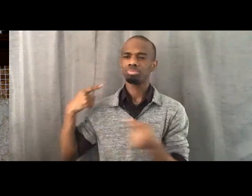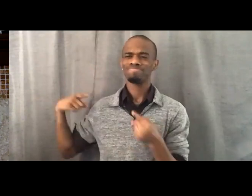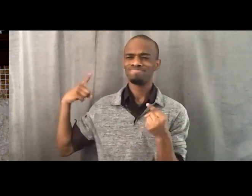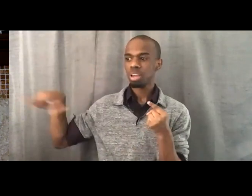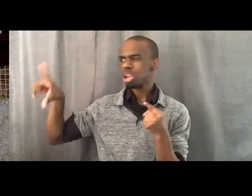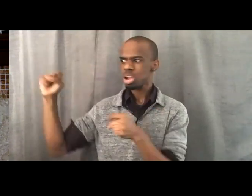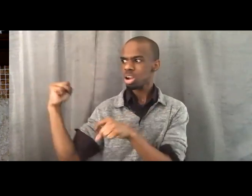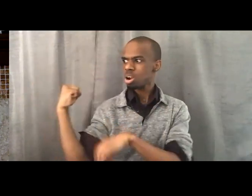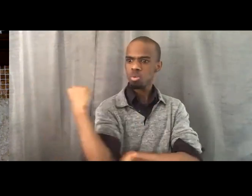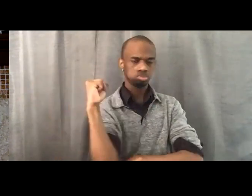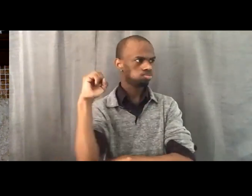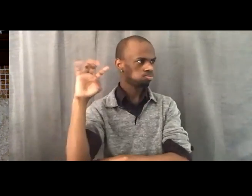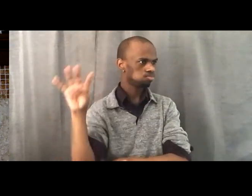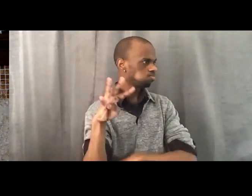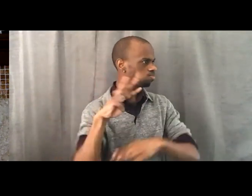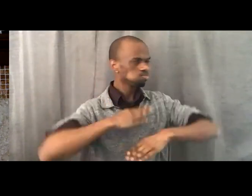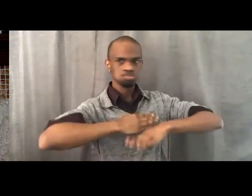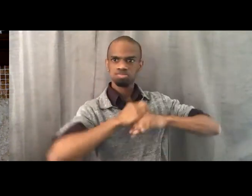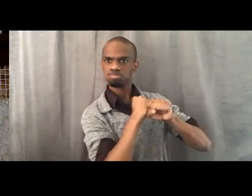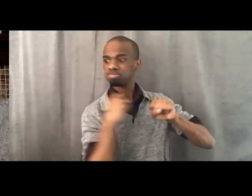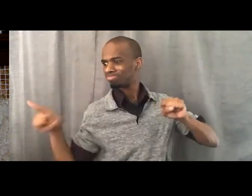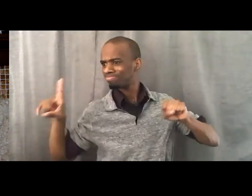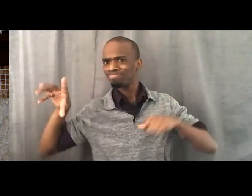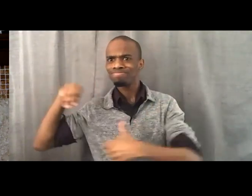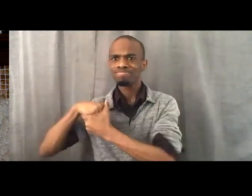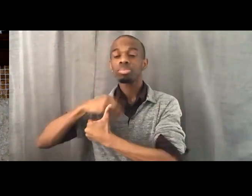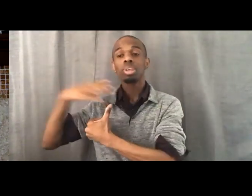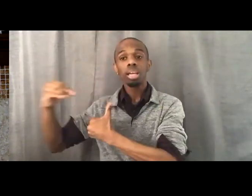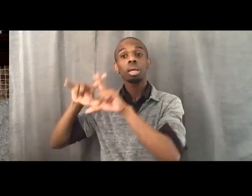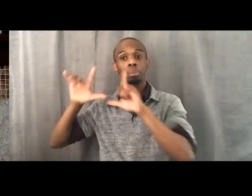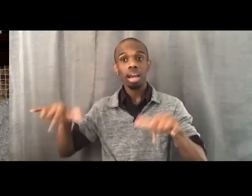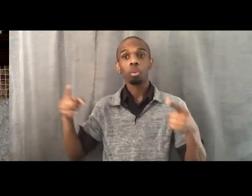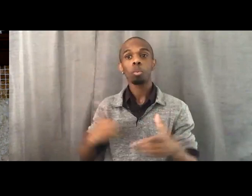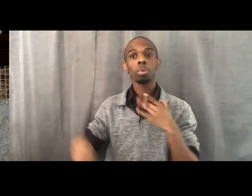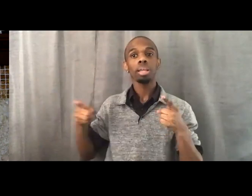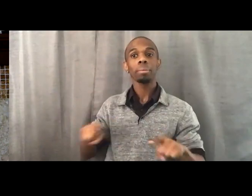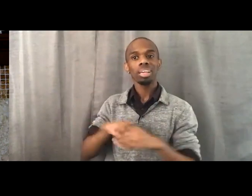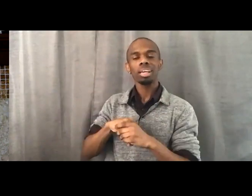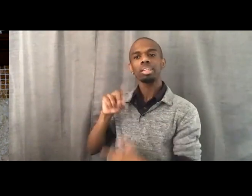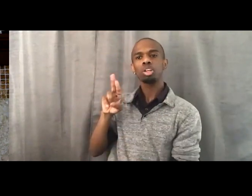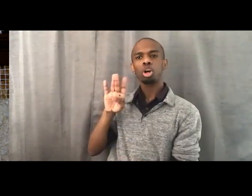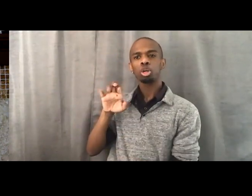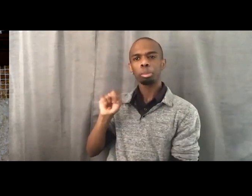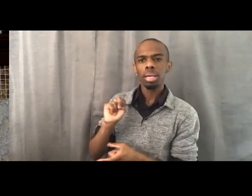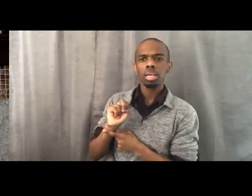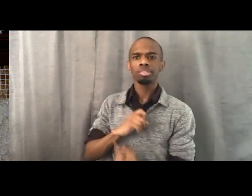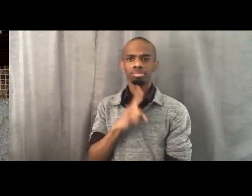And then there was also what was happening in urban centers, where the police are absolutely